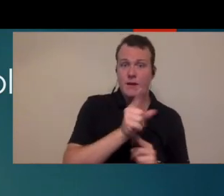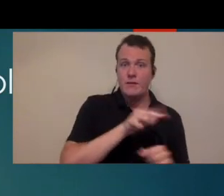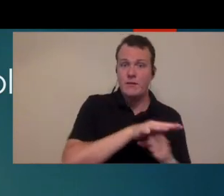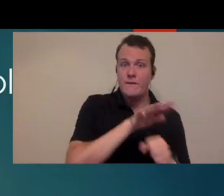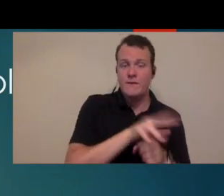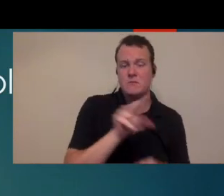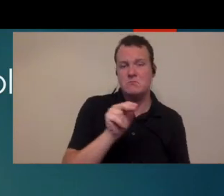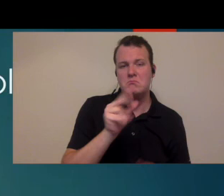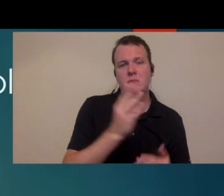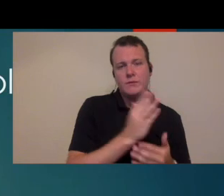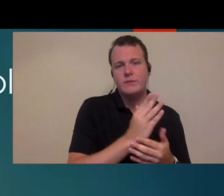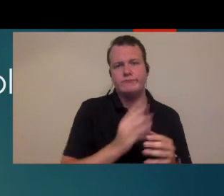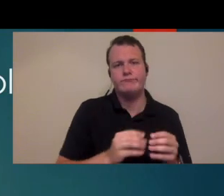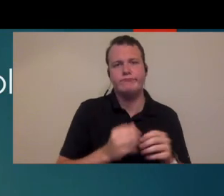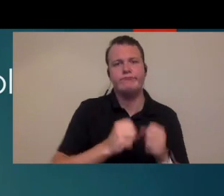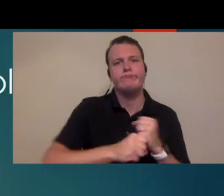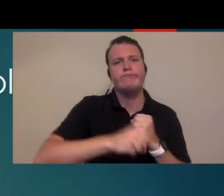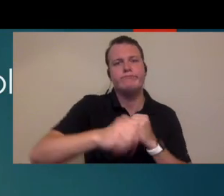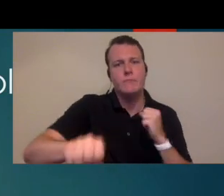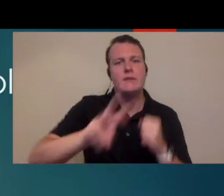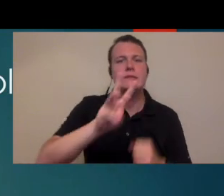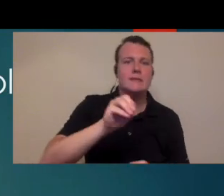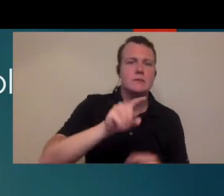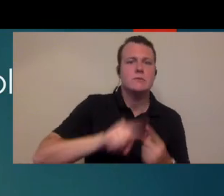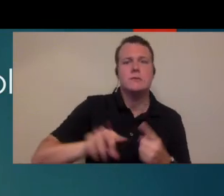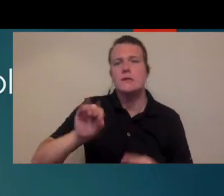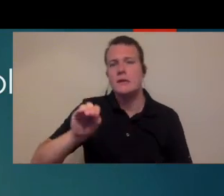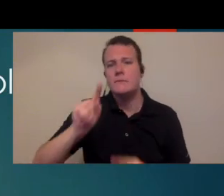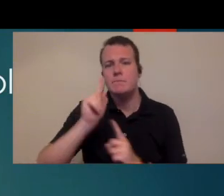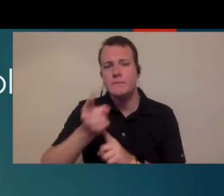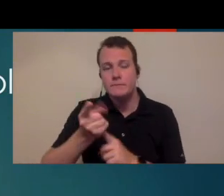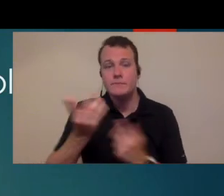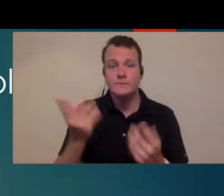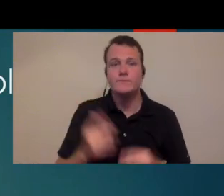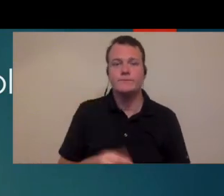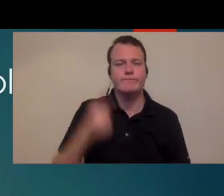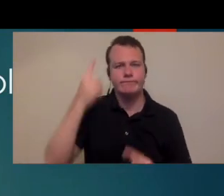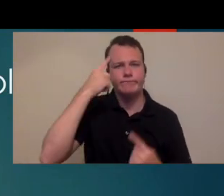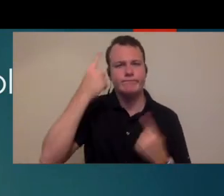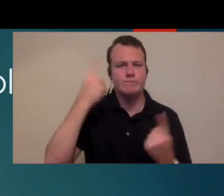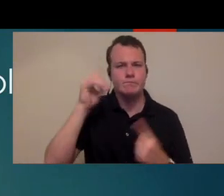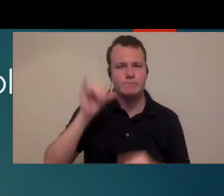a little bit longer to maybe 60 or 90 minutes. so you've got to kind of keep